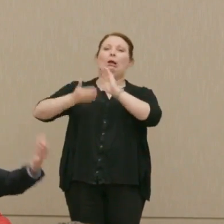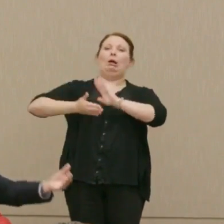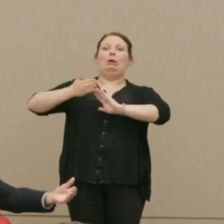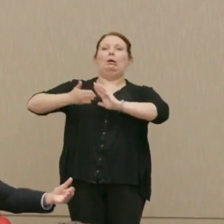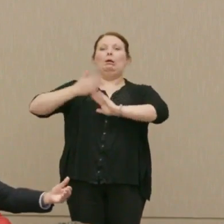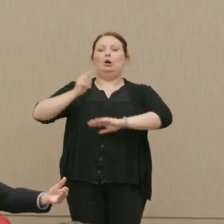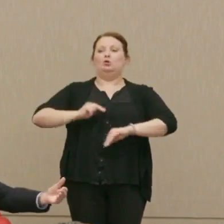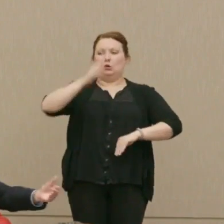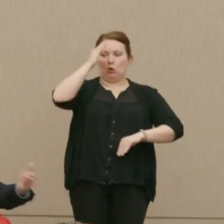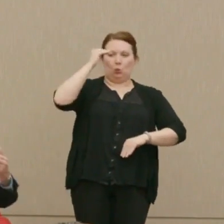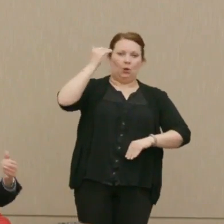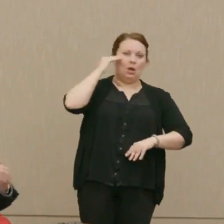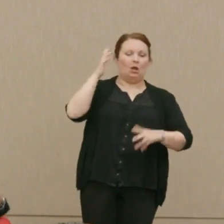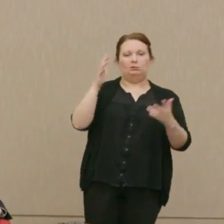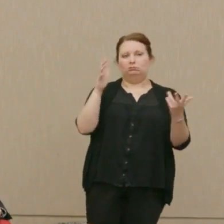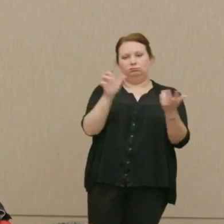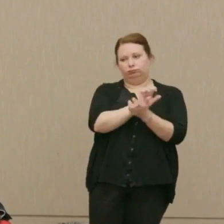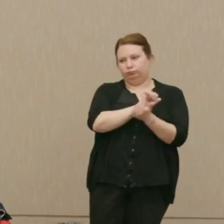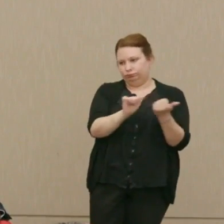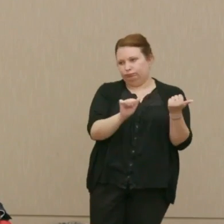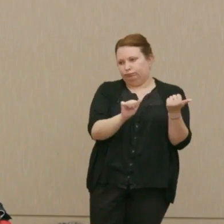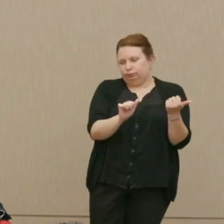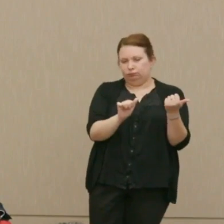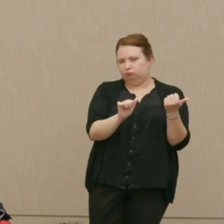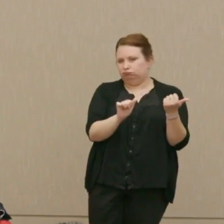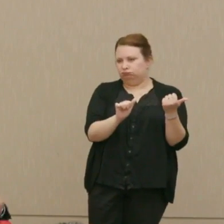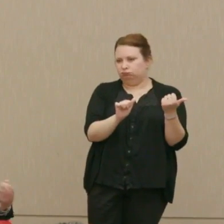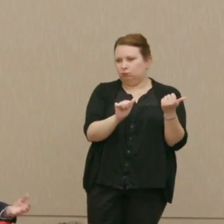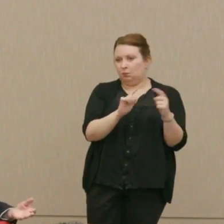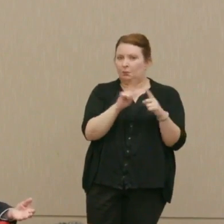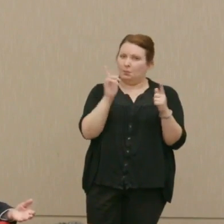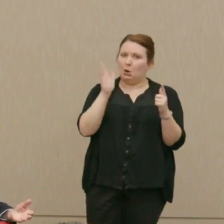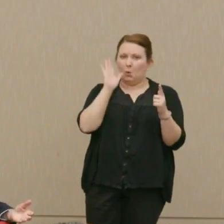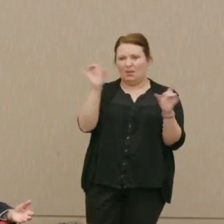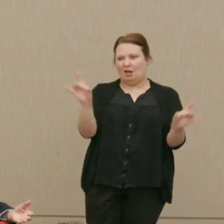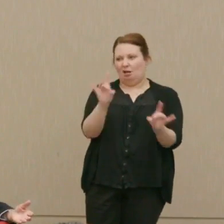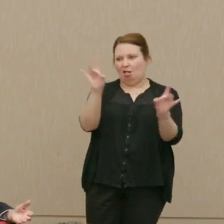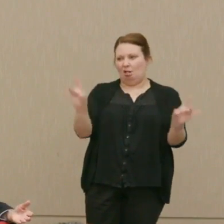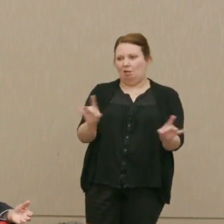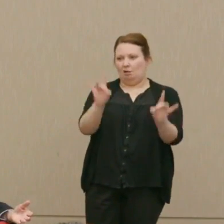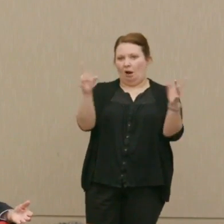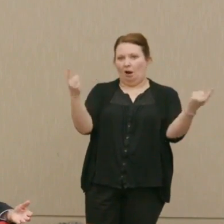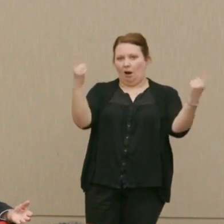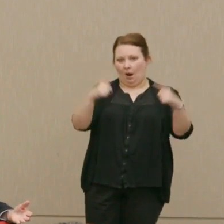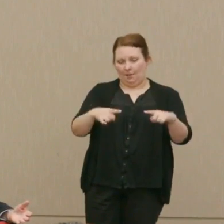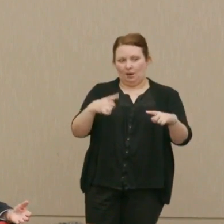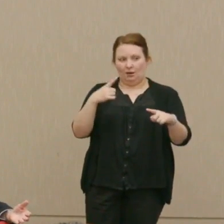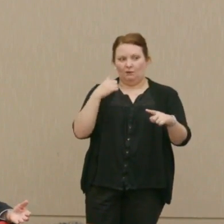North Korea would not exist, our allies, et cetera, et cetera, but it would be a catastrophe from ever point.